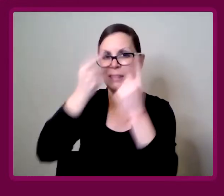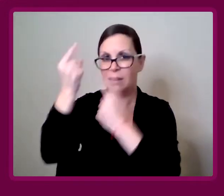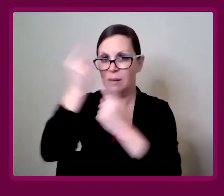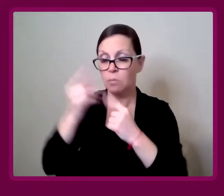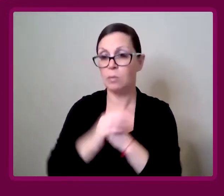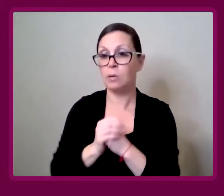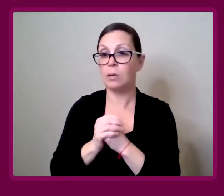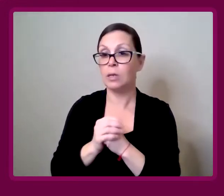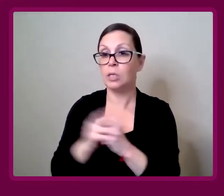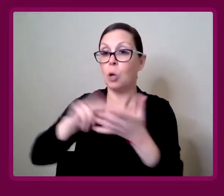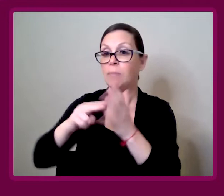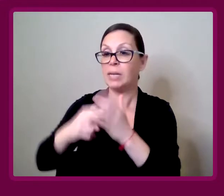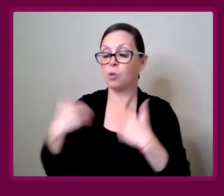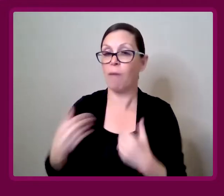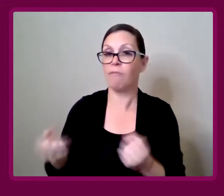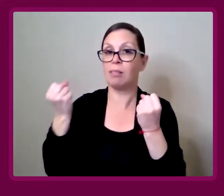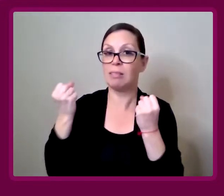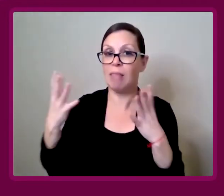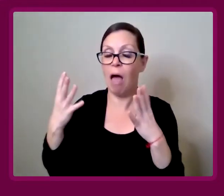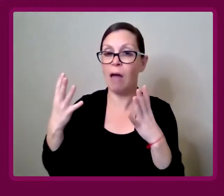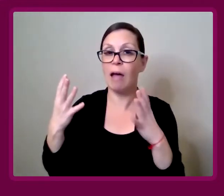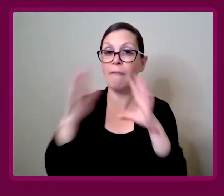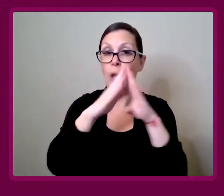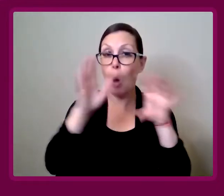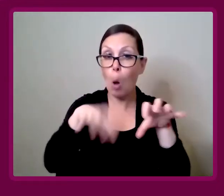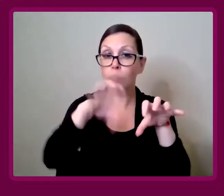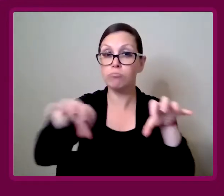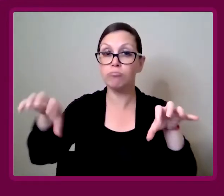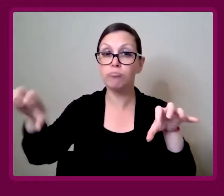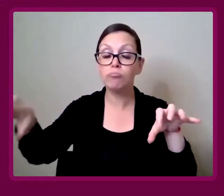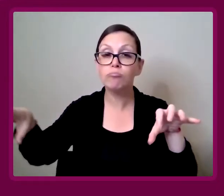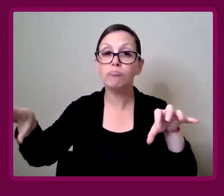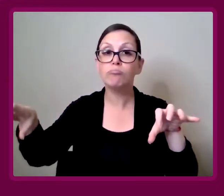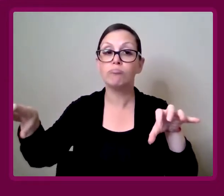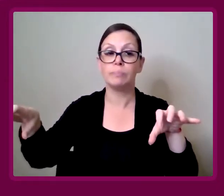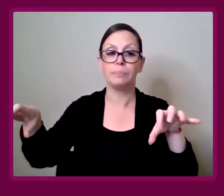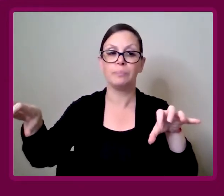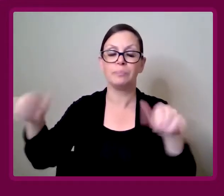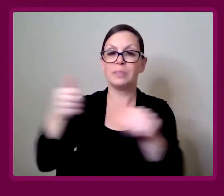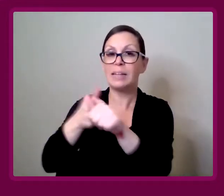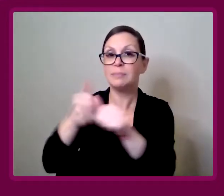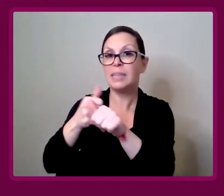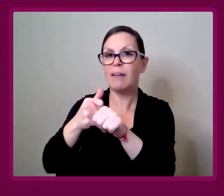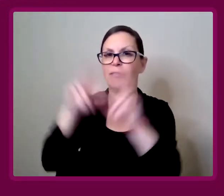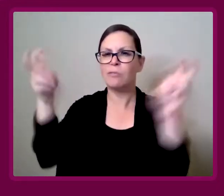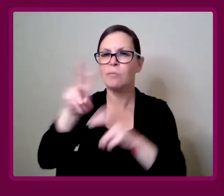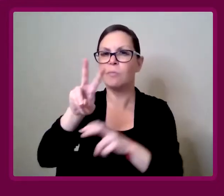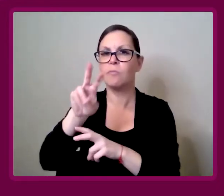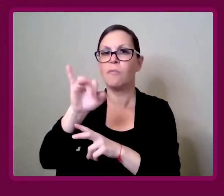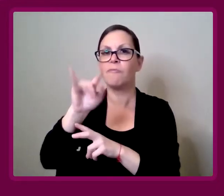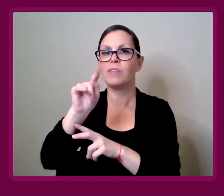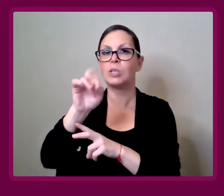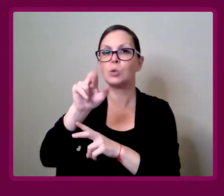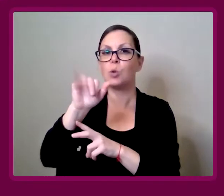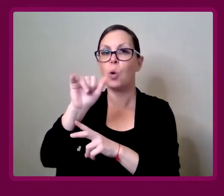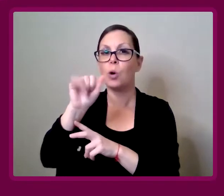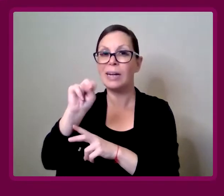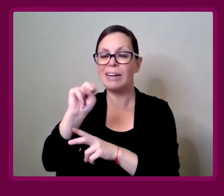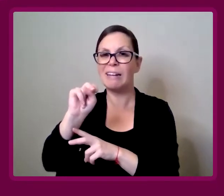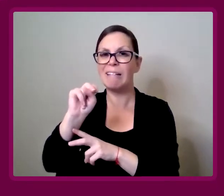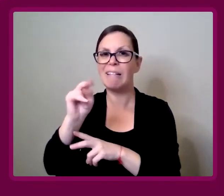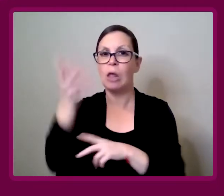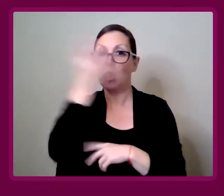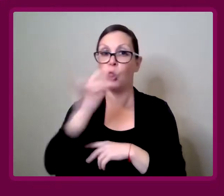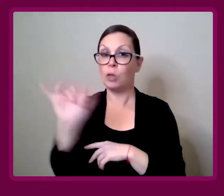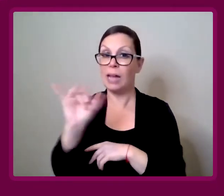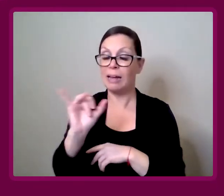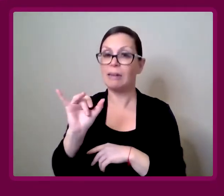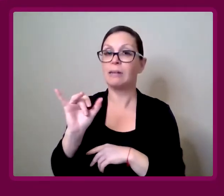You've got a lot of existing homes that are, a Victorian terrace house for instance, that